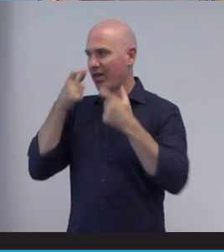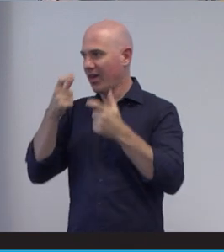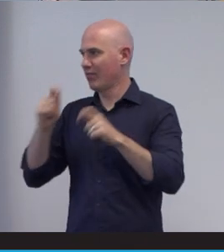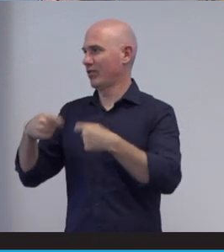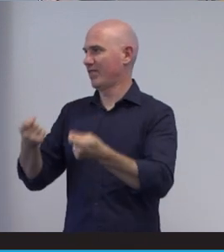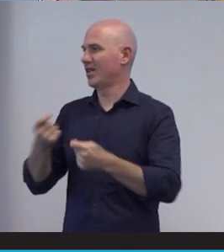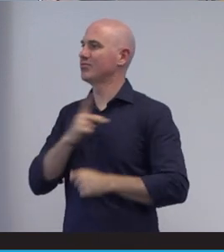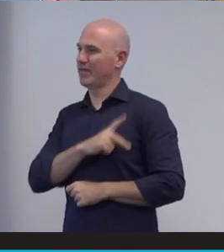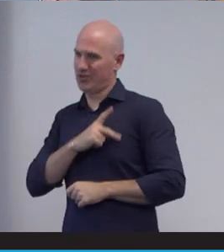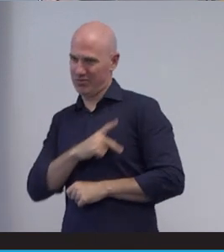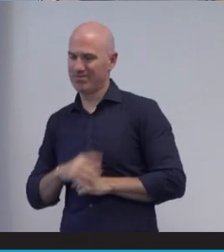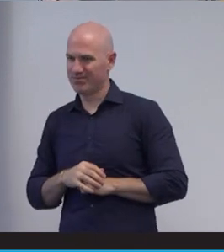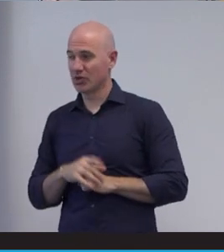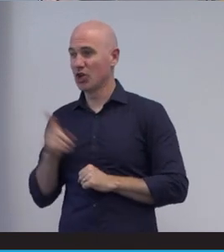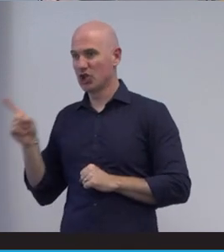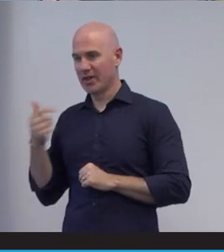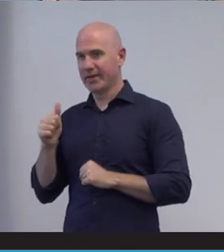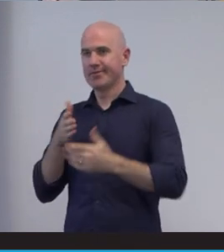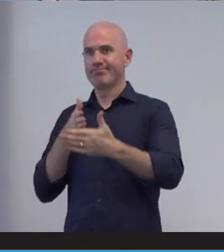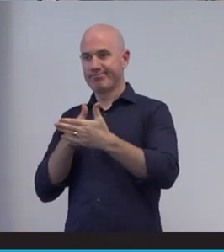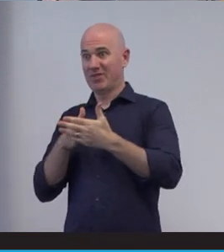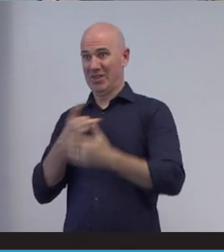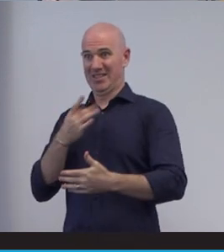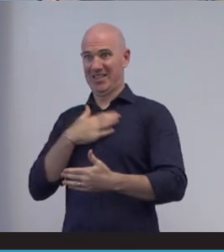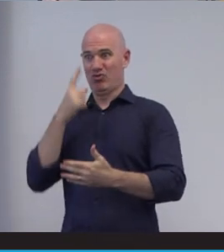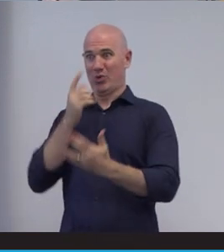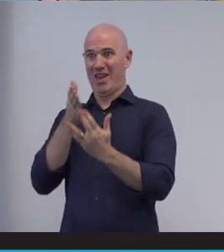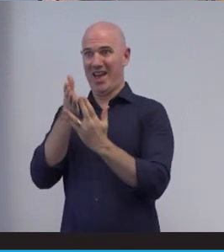of the barriers experienced when accessing health care will lead to improved health